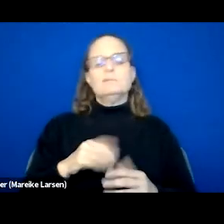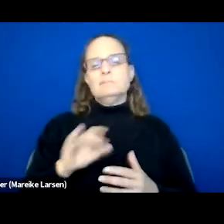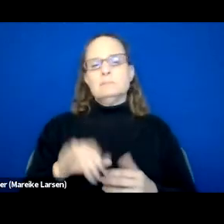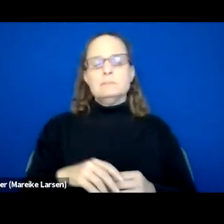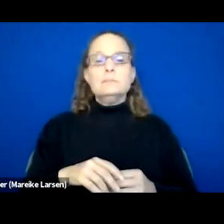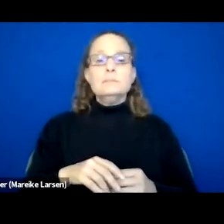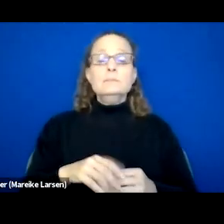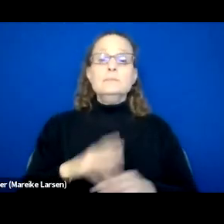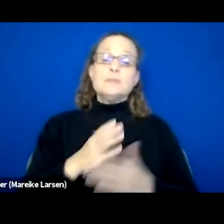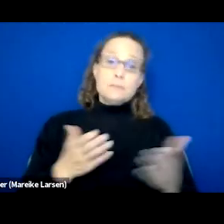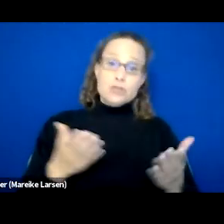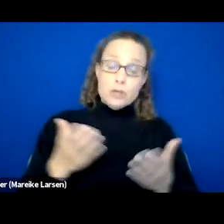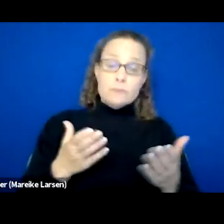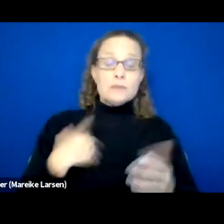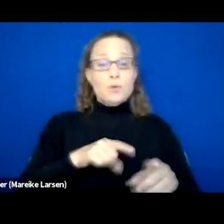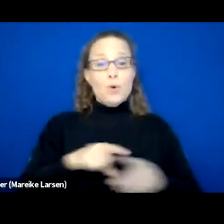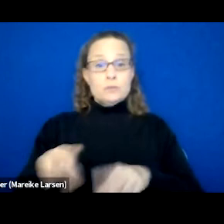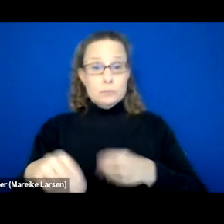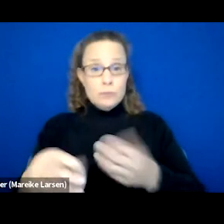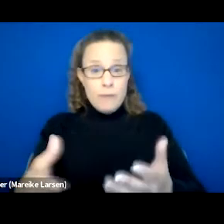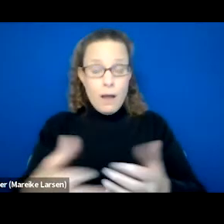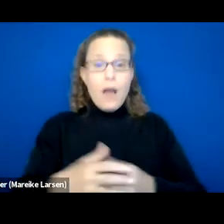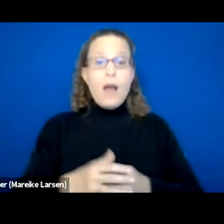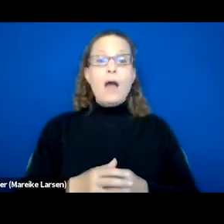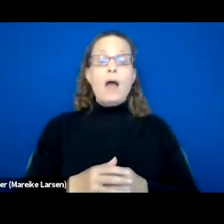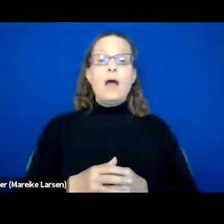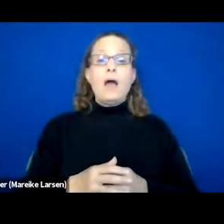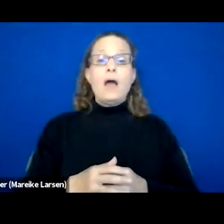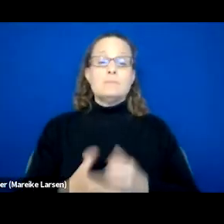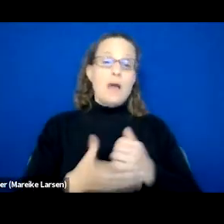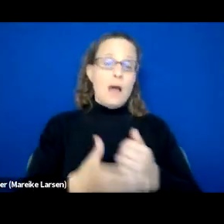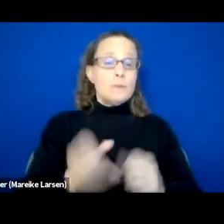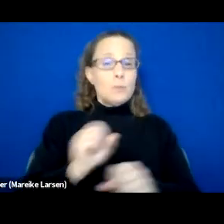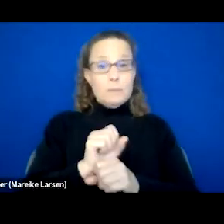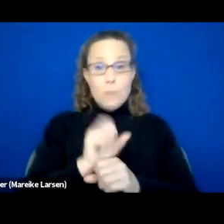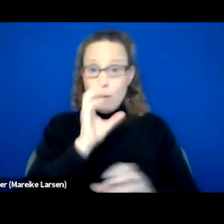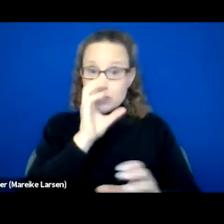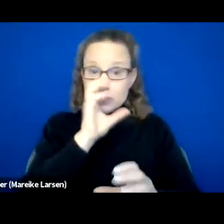Some services that we also provide, help them with employment, search interviews,